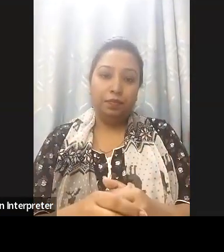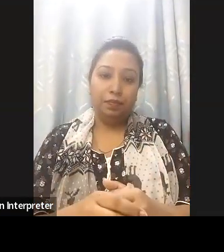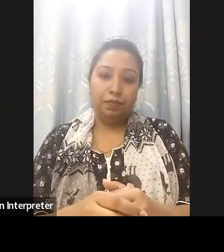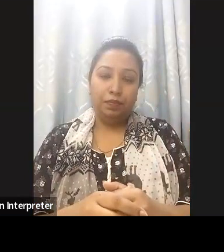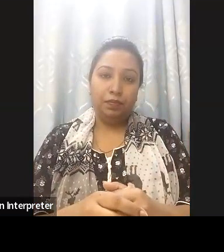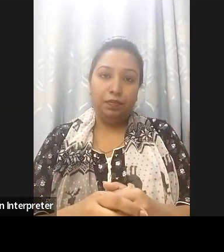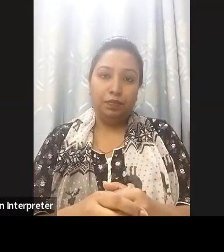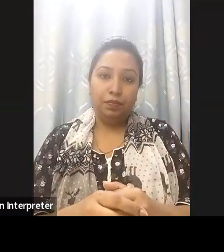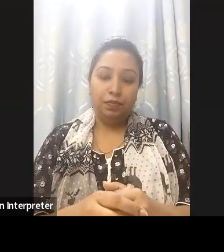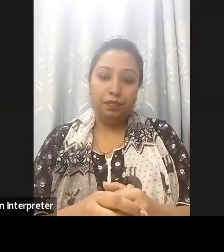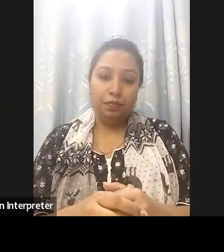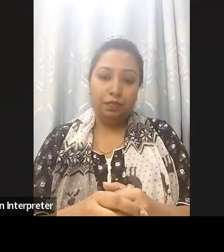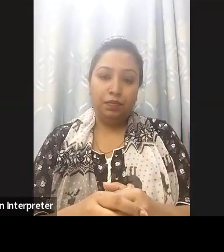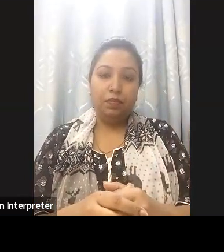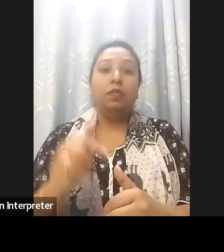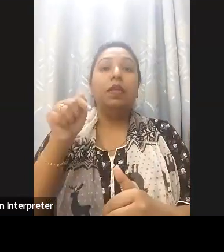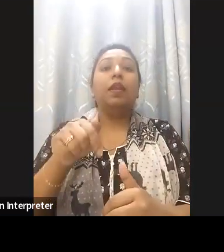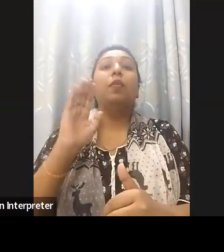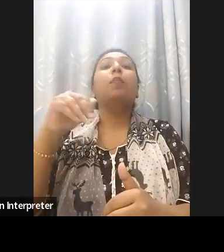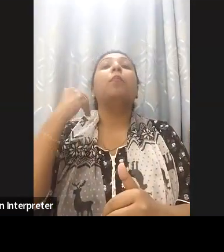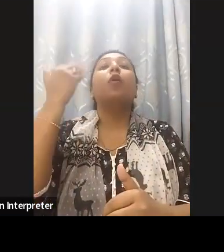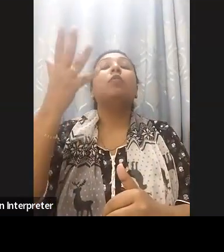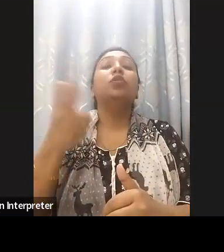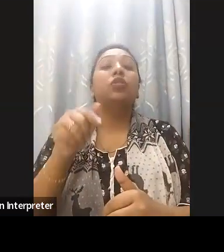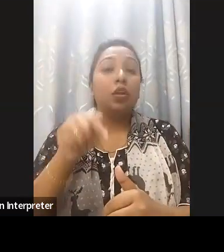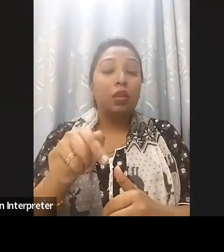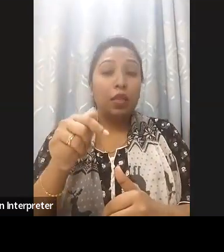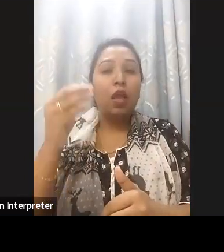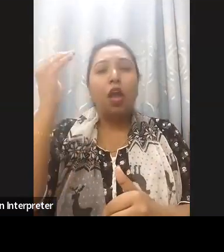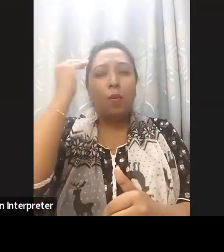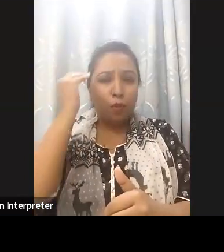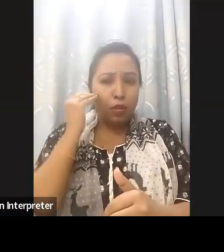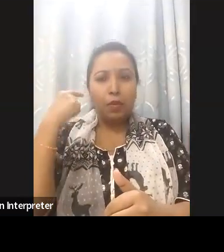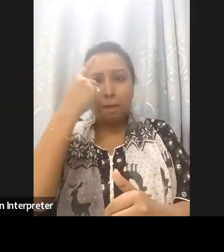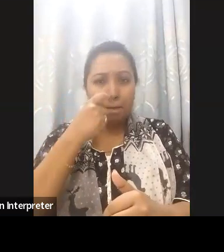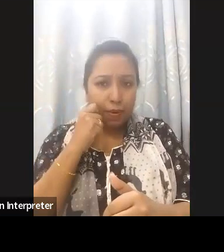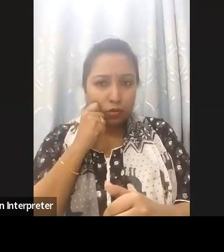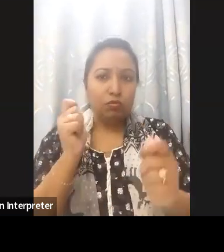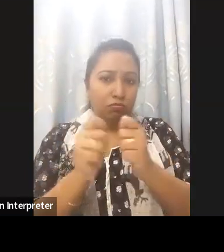It is a feature where the digital service are designed with accessibility in mind making